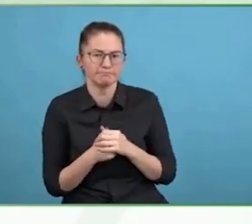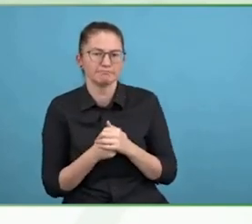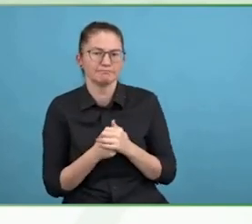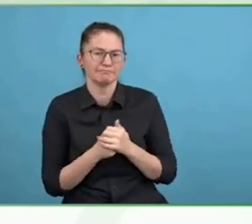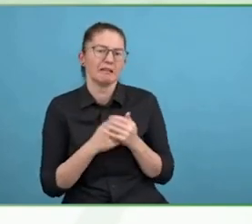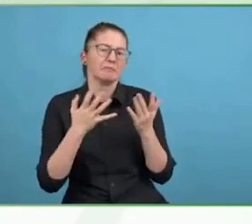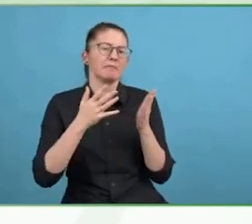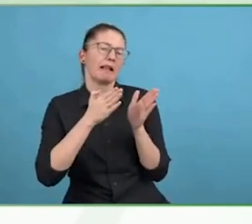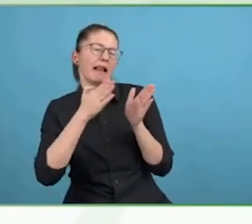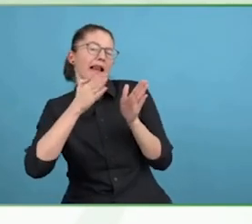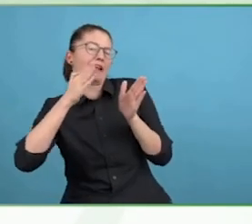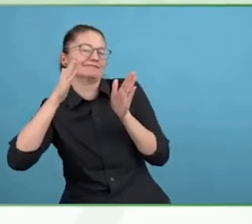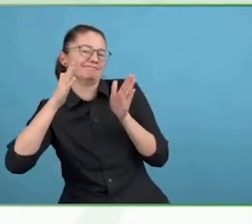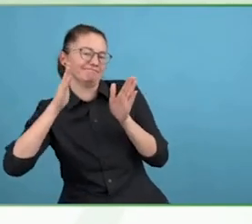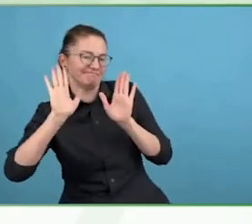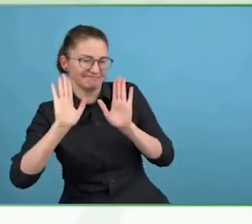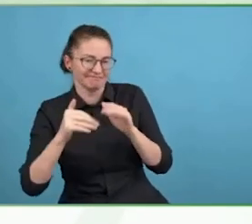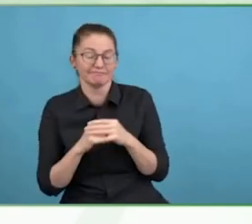My pronouns are he, him, his.